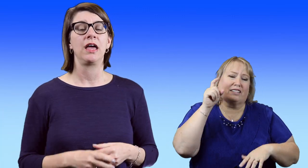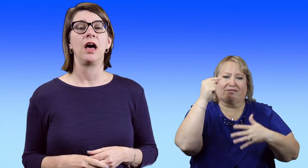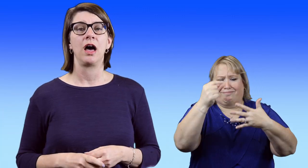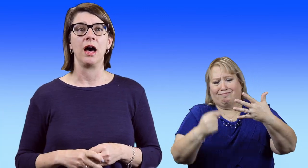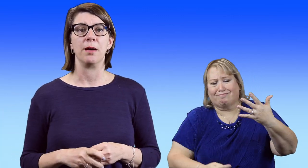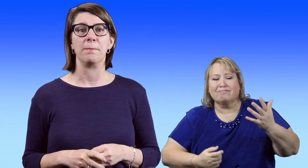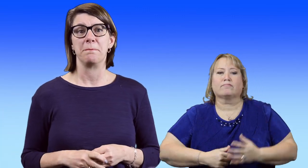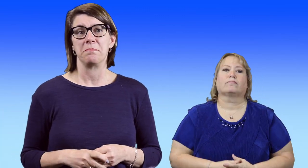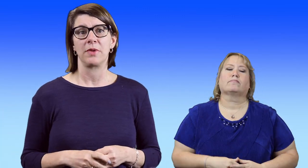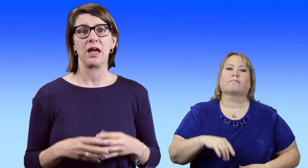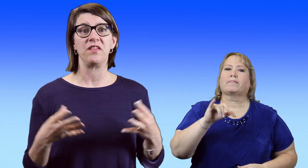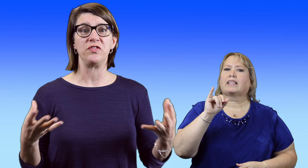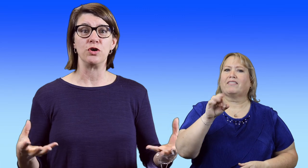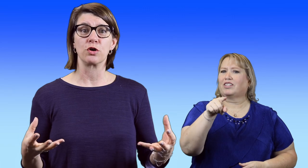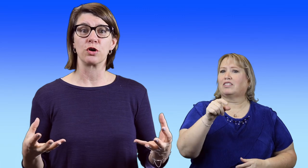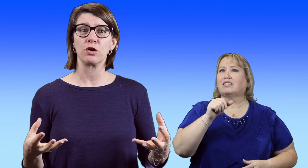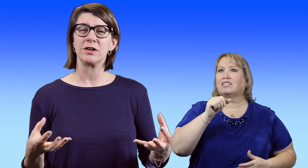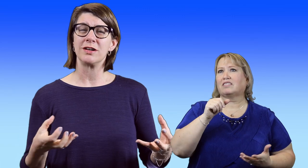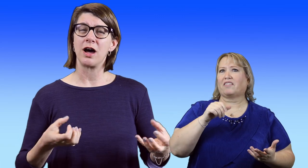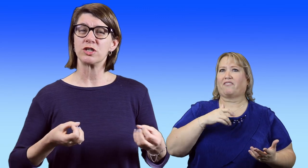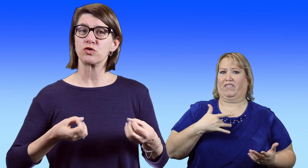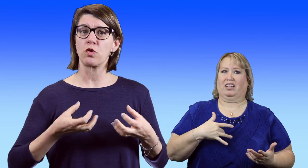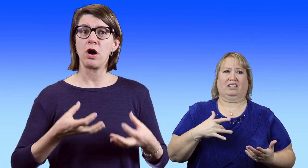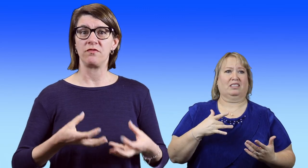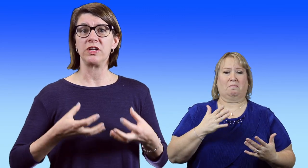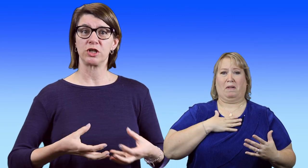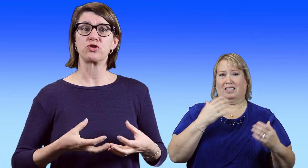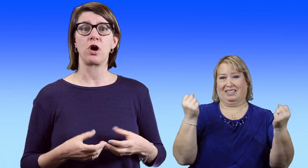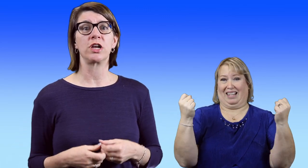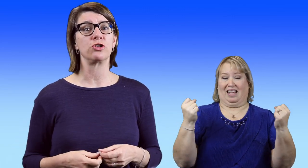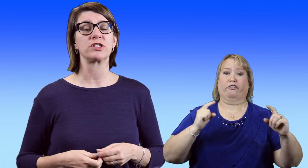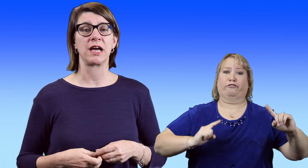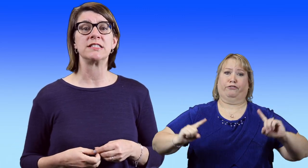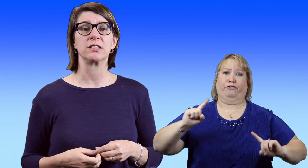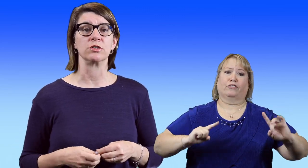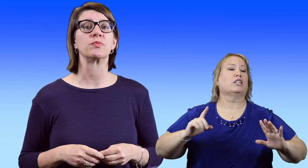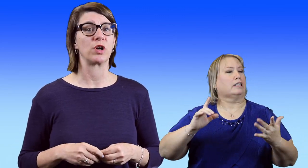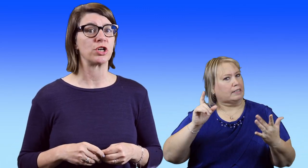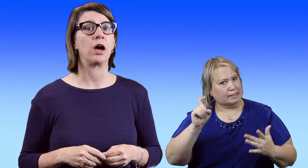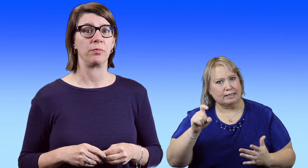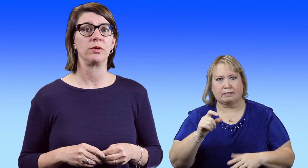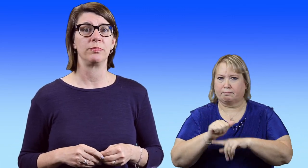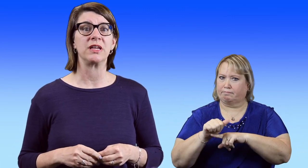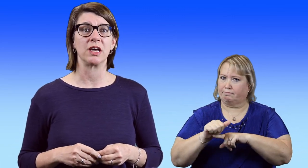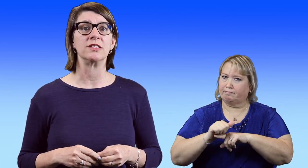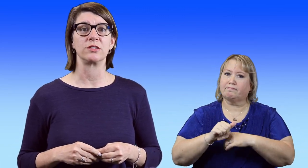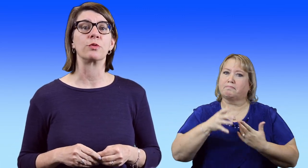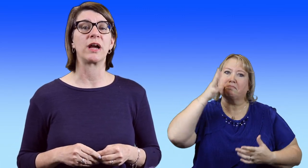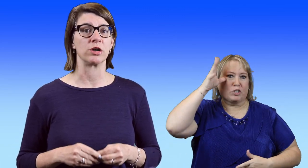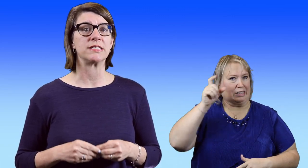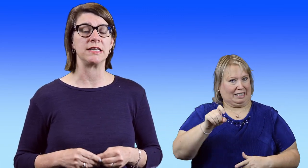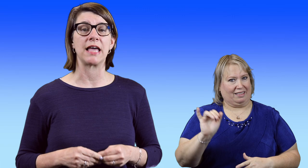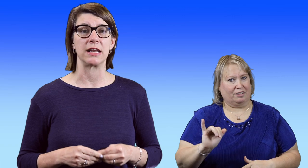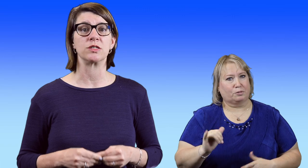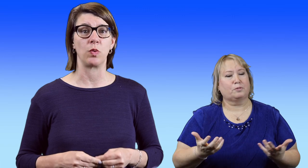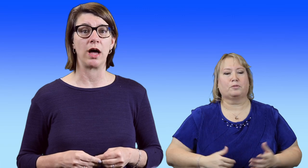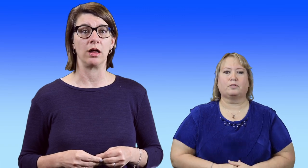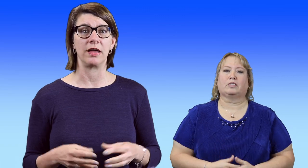If you're not strong -- feeling strong in your signs, brush up because your parents need that as well.